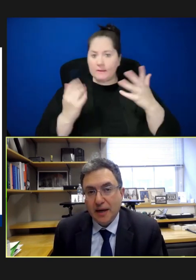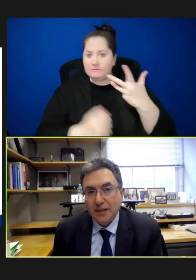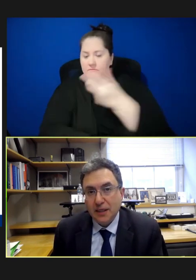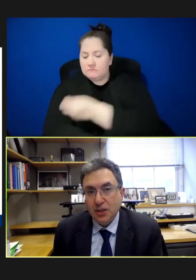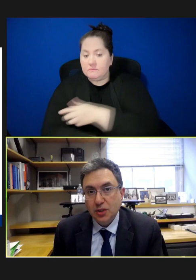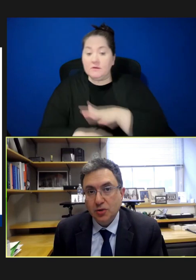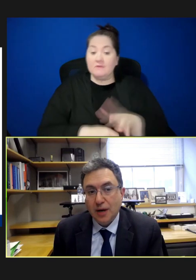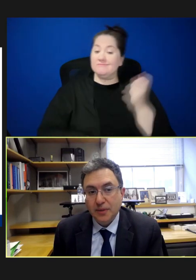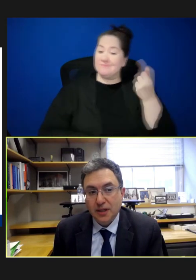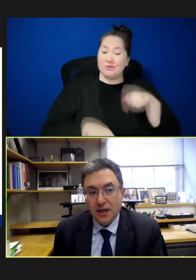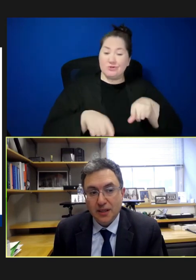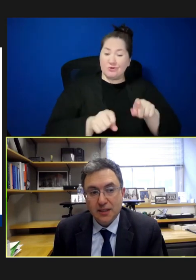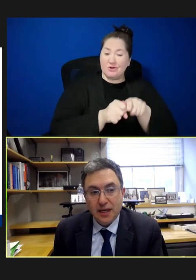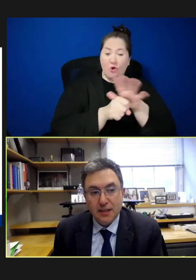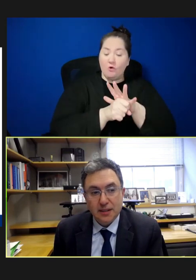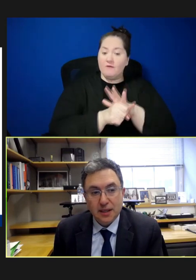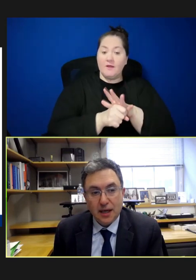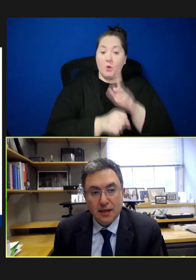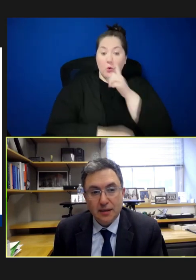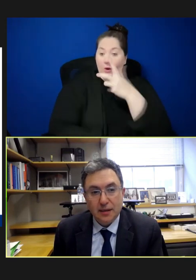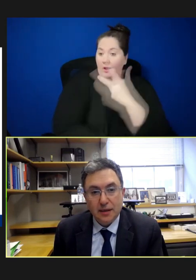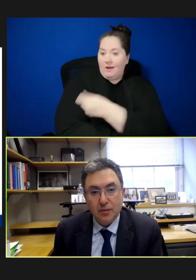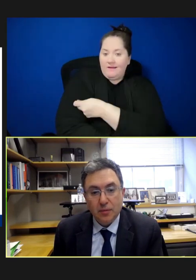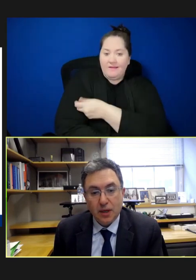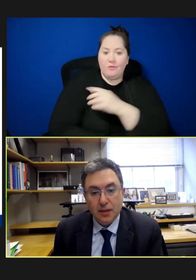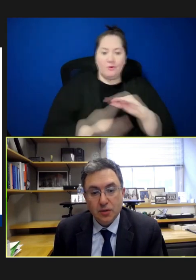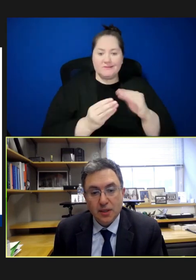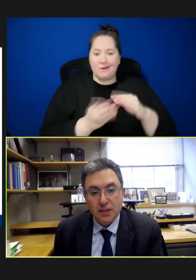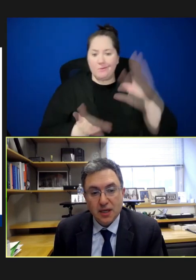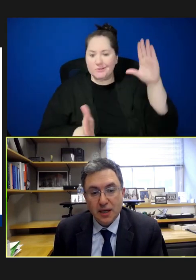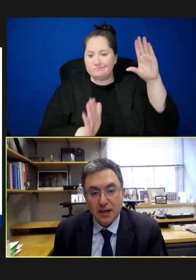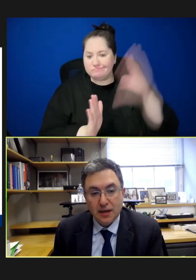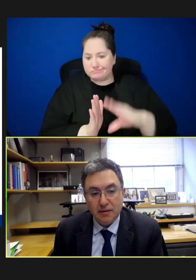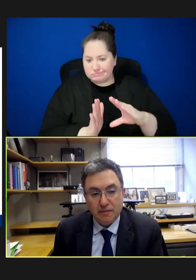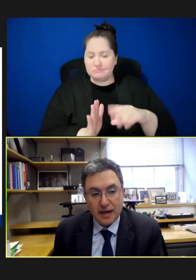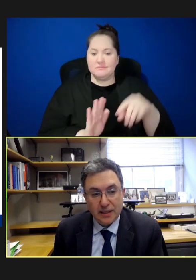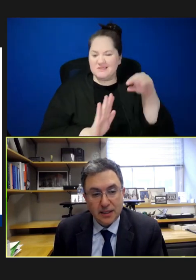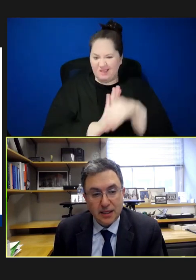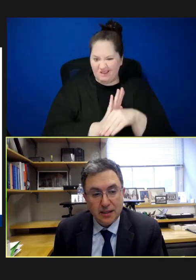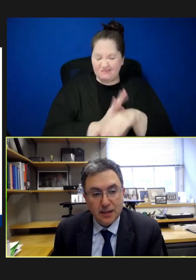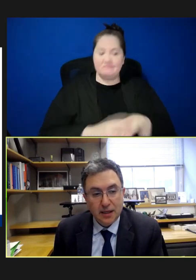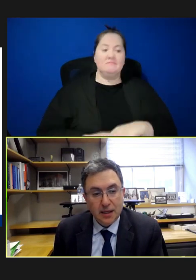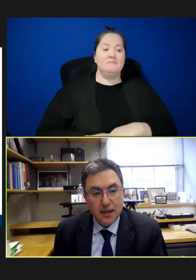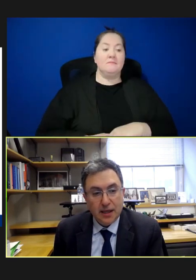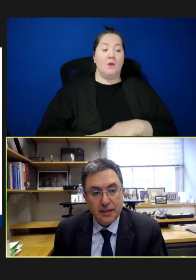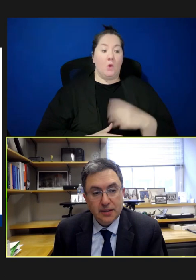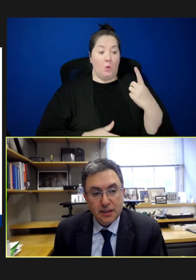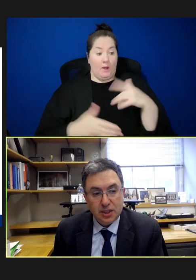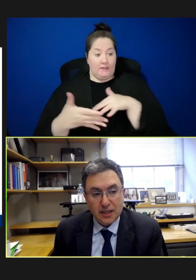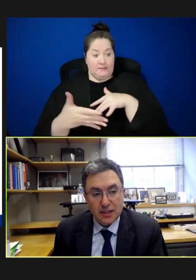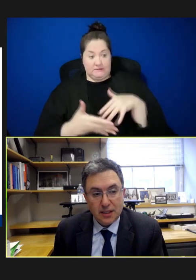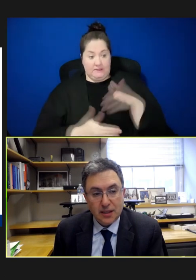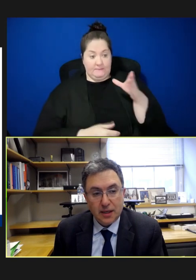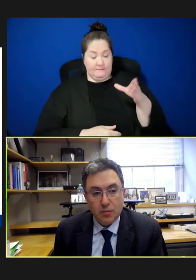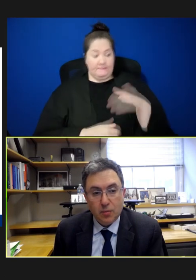vaccination dropped in the United States. And in this one study in vaccine, it suggested that we